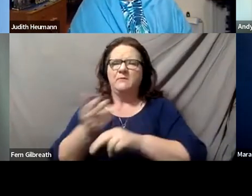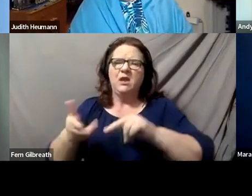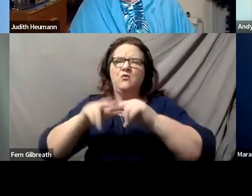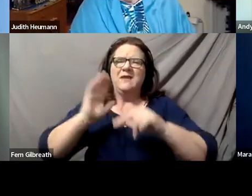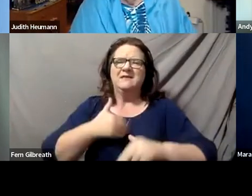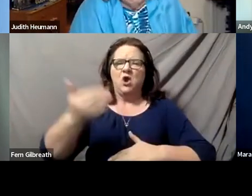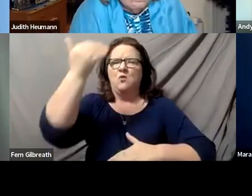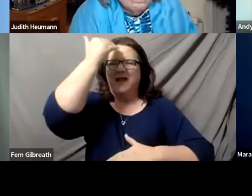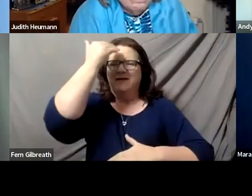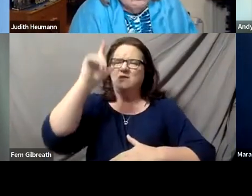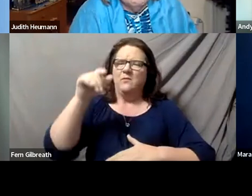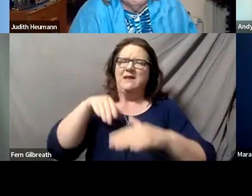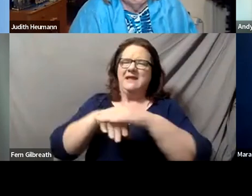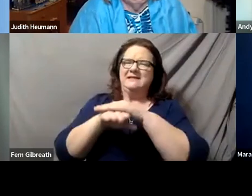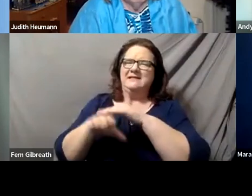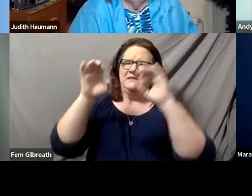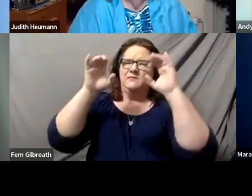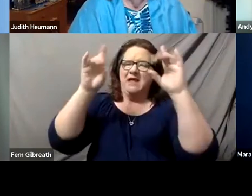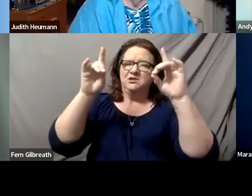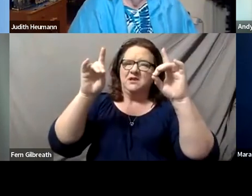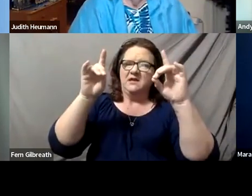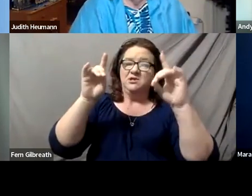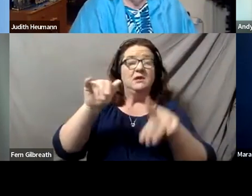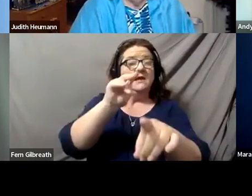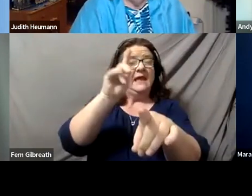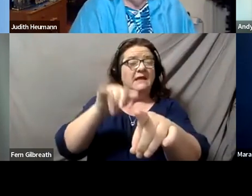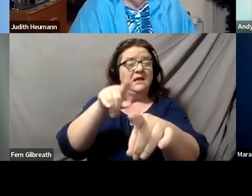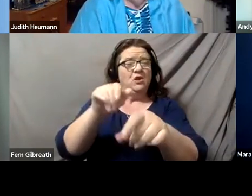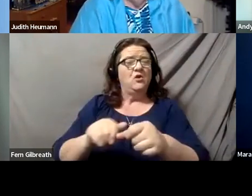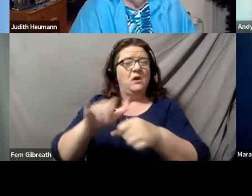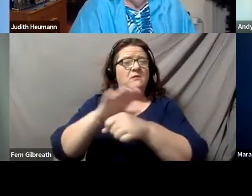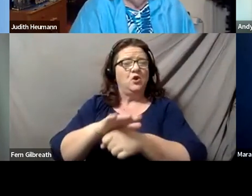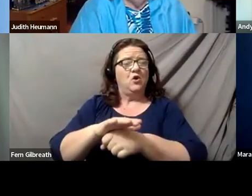So Andy, you're on the COVID Task Force and inform the White House on such things.